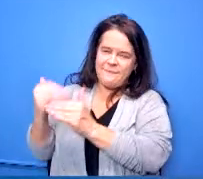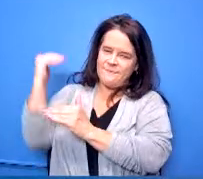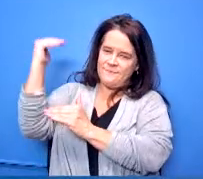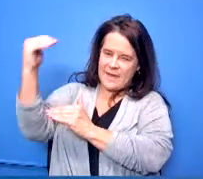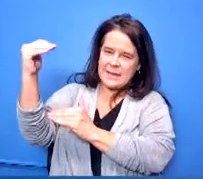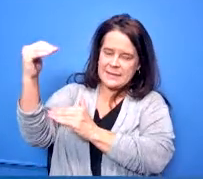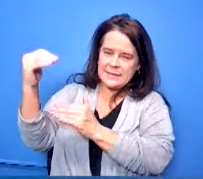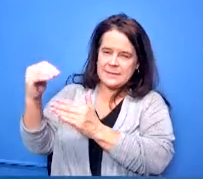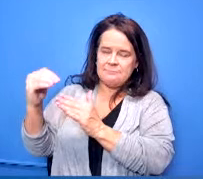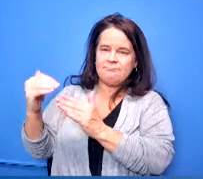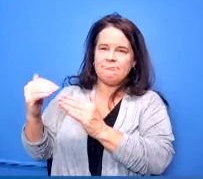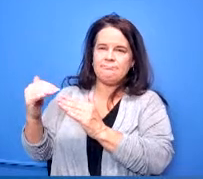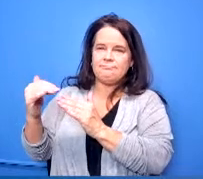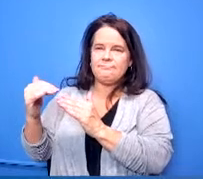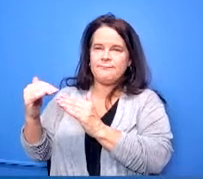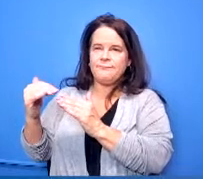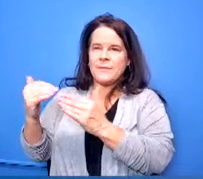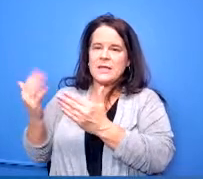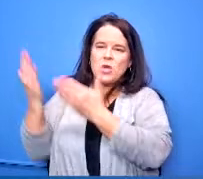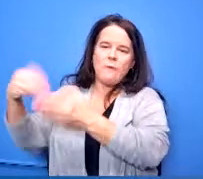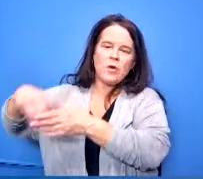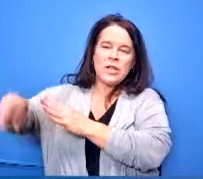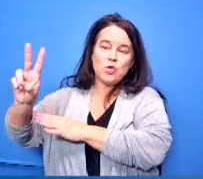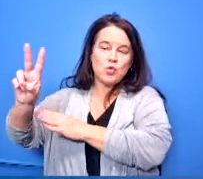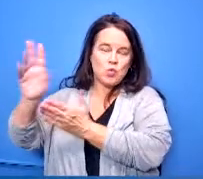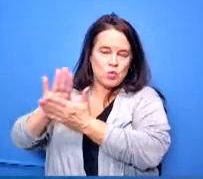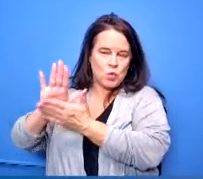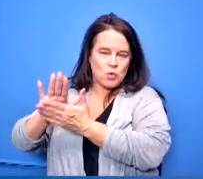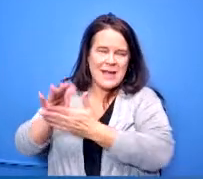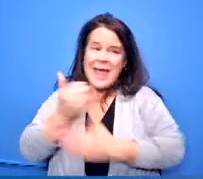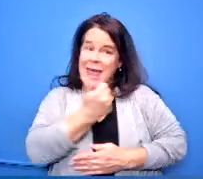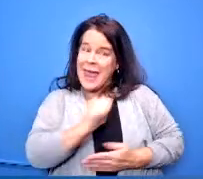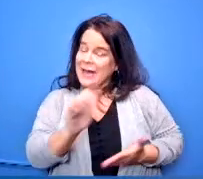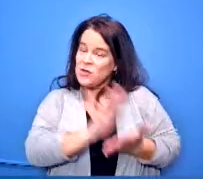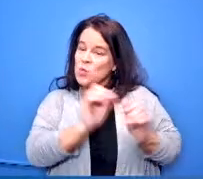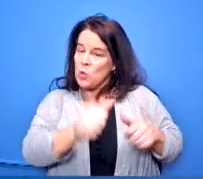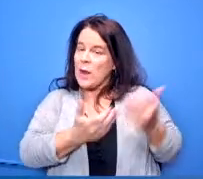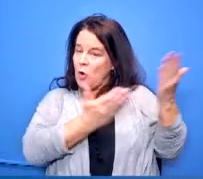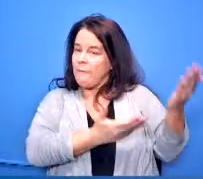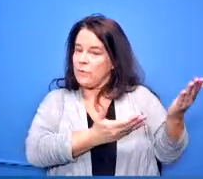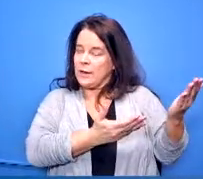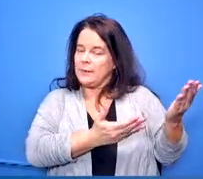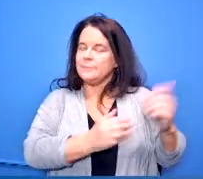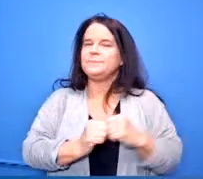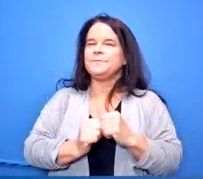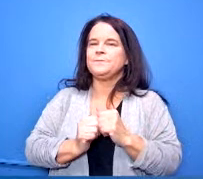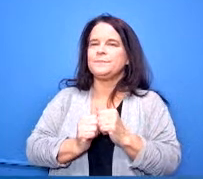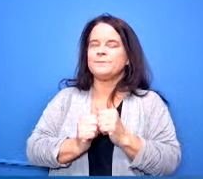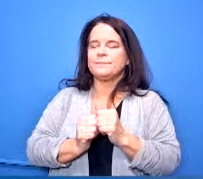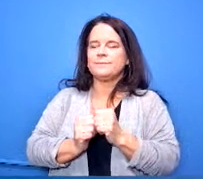of our high schools although any school can offer ap courses teacher training is preferred but it's